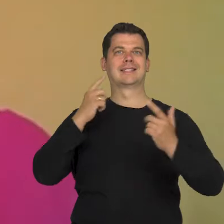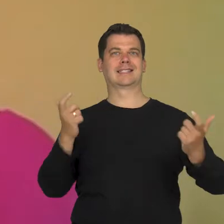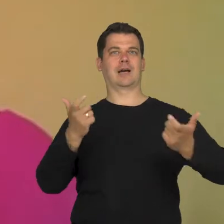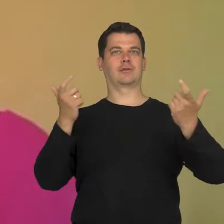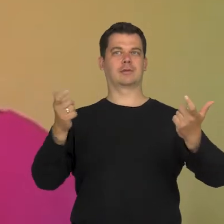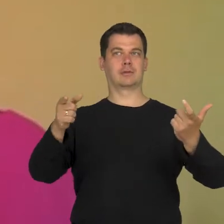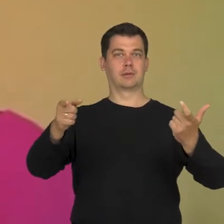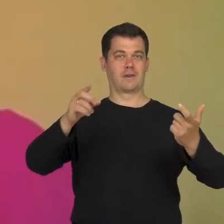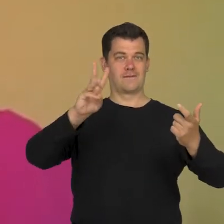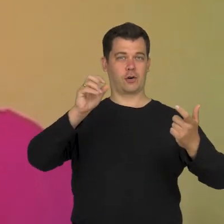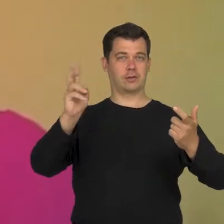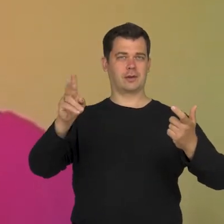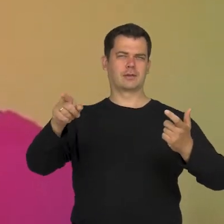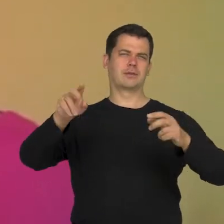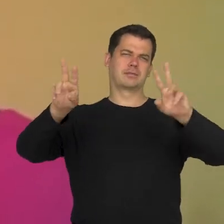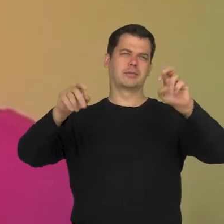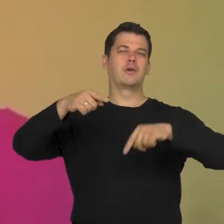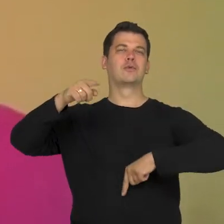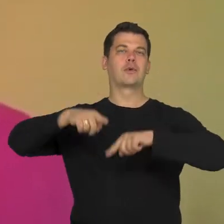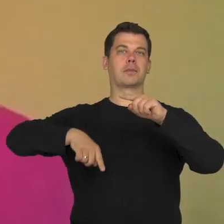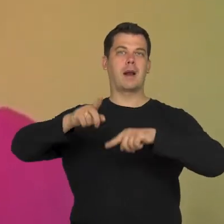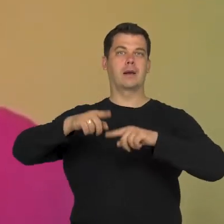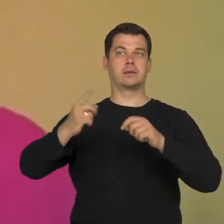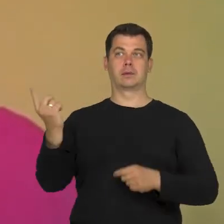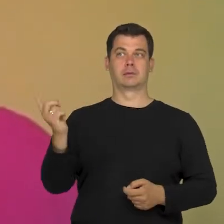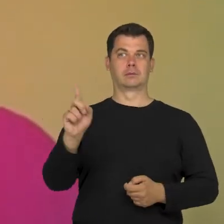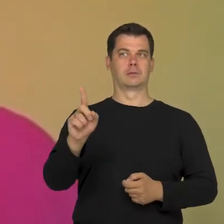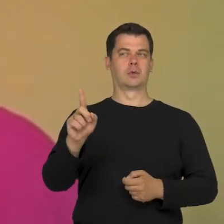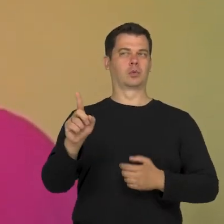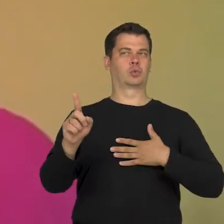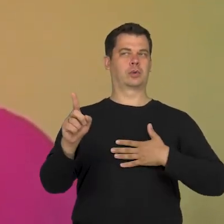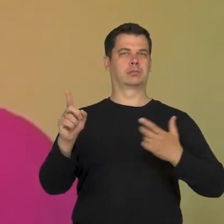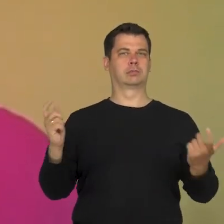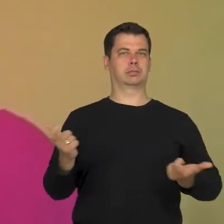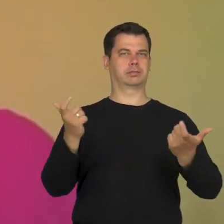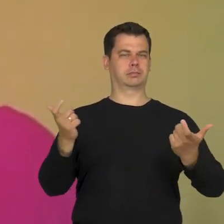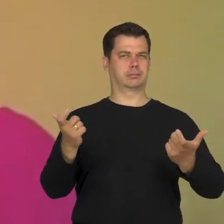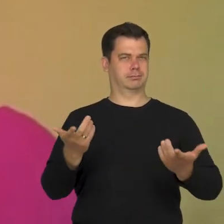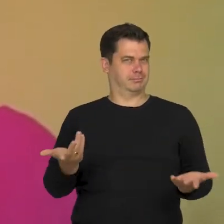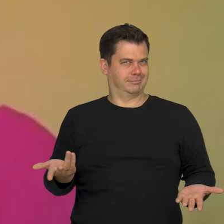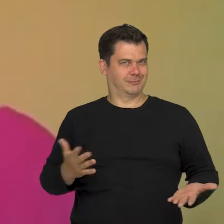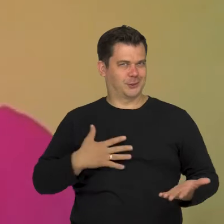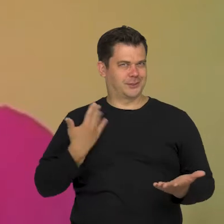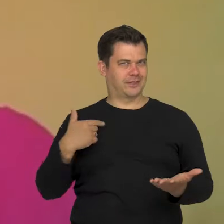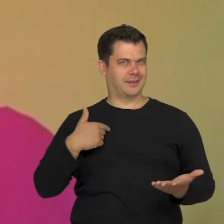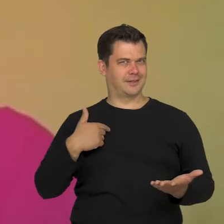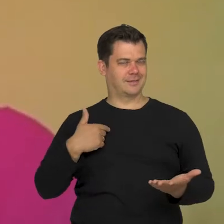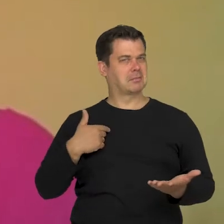because a "normal" person appears in our group. So this is very interesting for me.